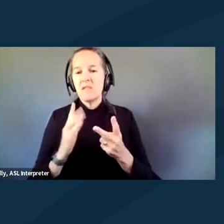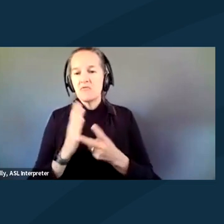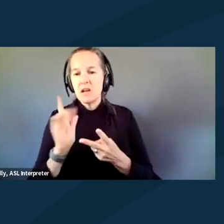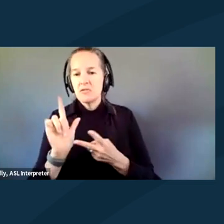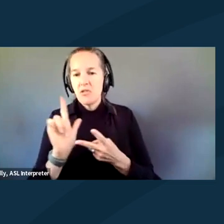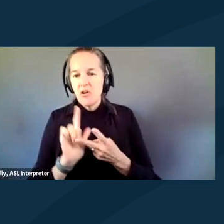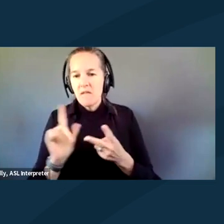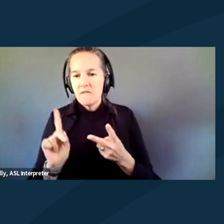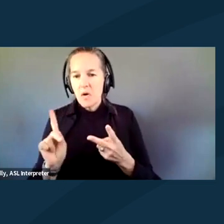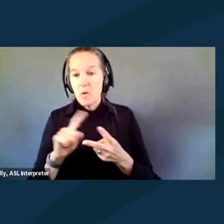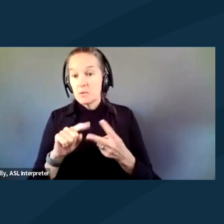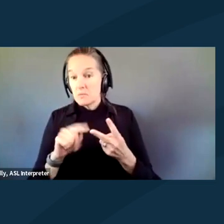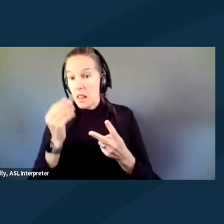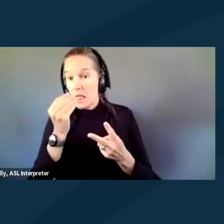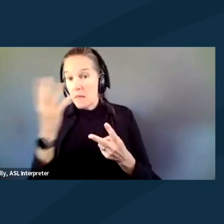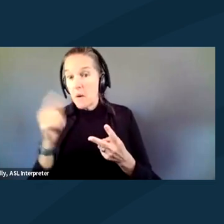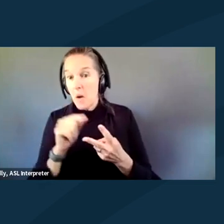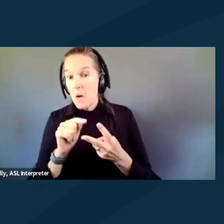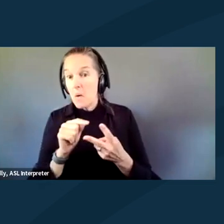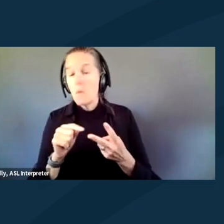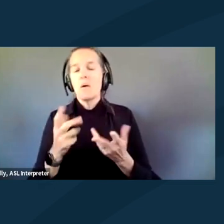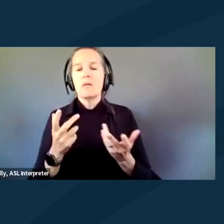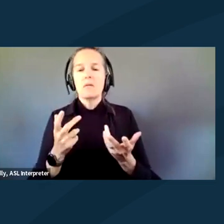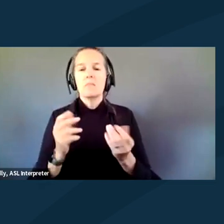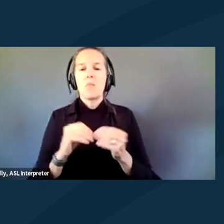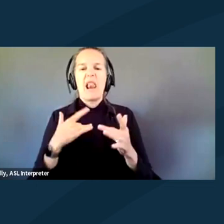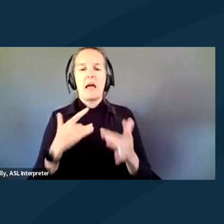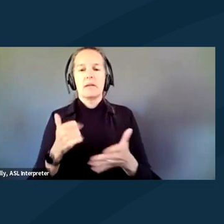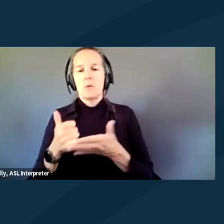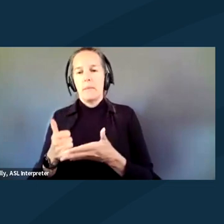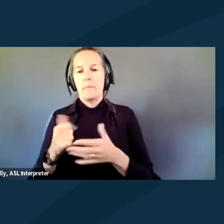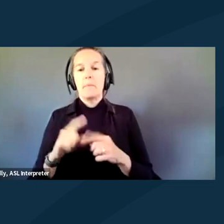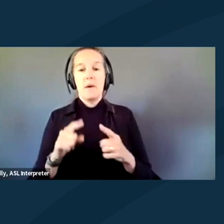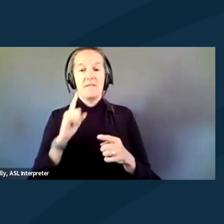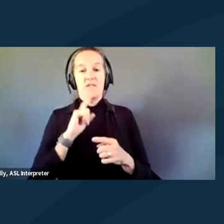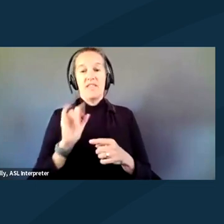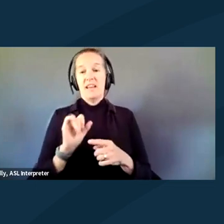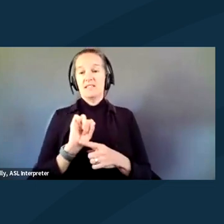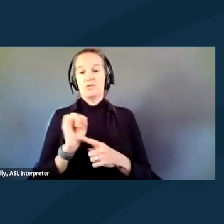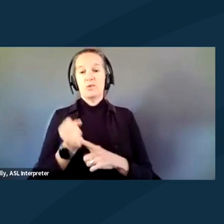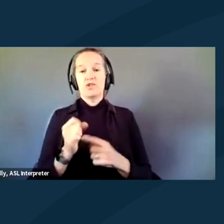then you're more likely. But I think we're talking about in this situation where it's far less likely